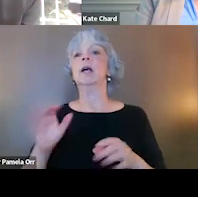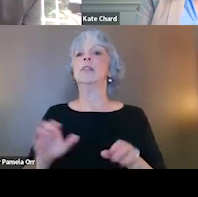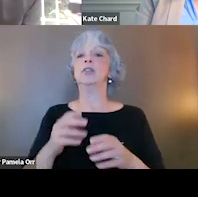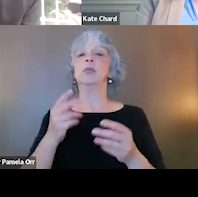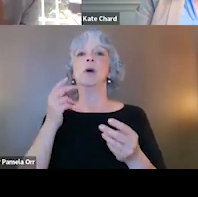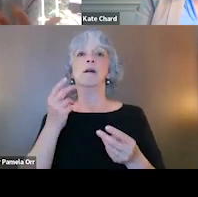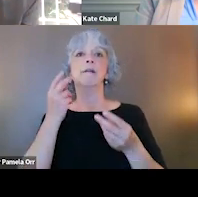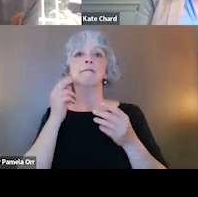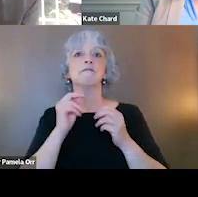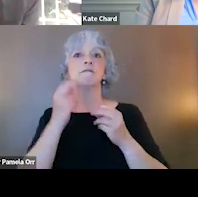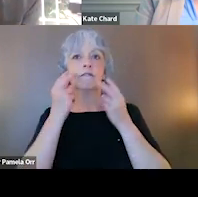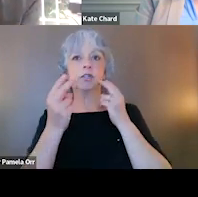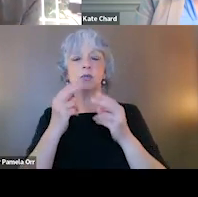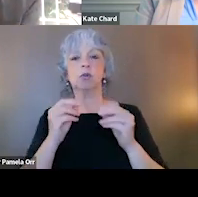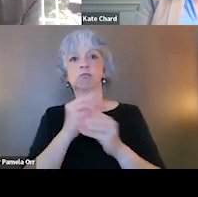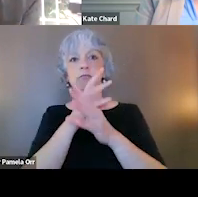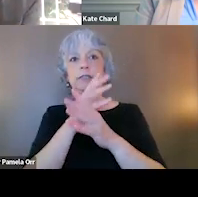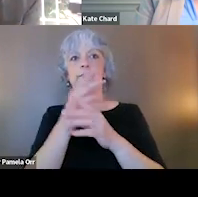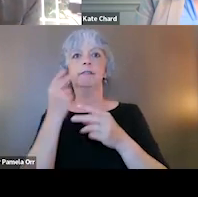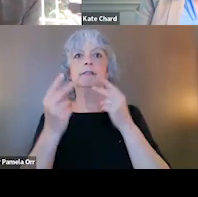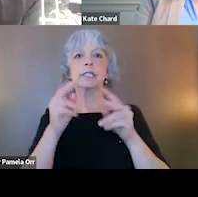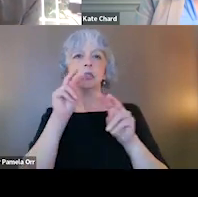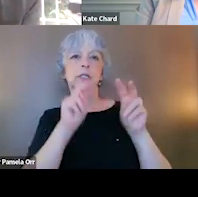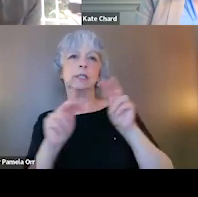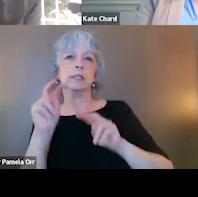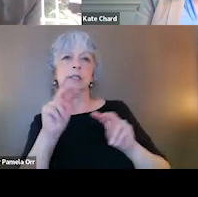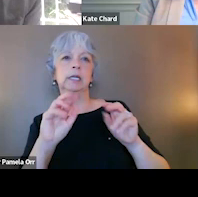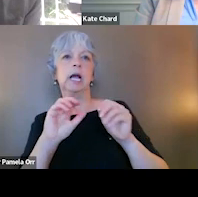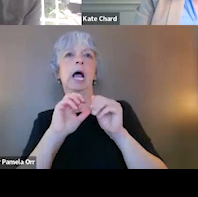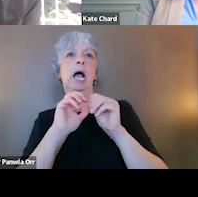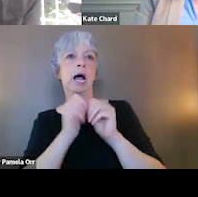So this is an opportunity, again, to share education information about how to become trauma informed.